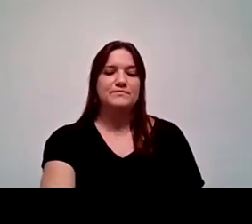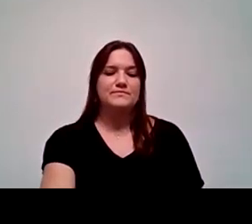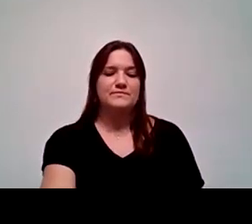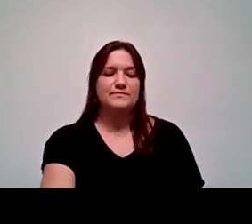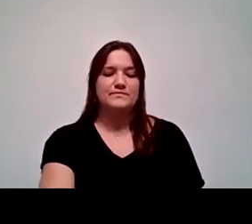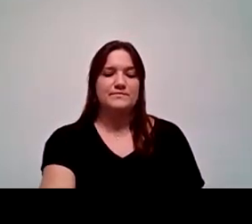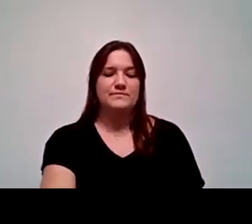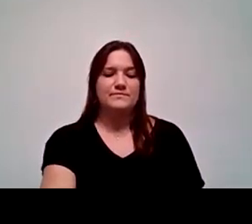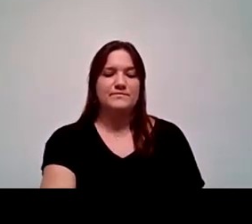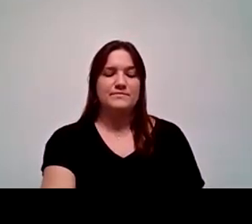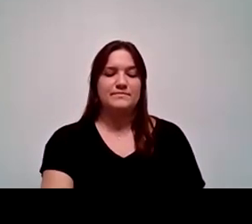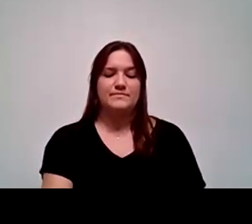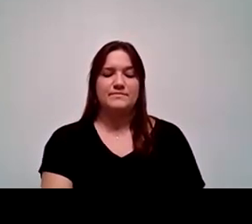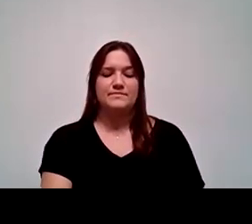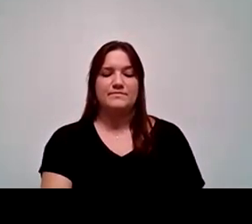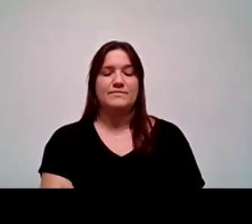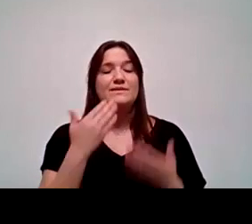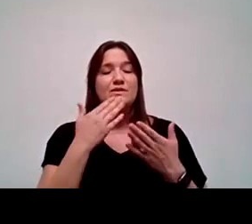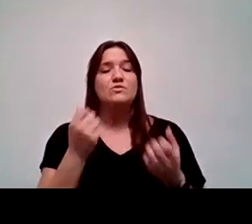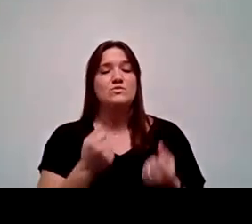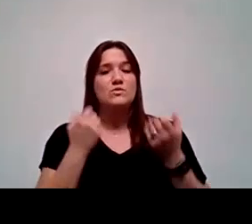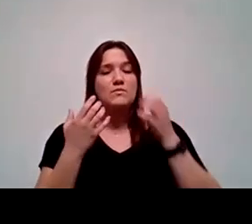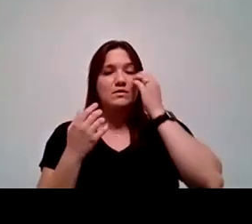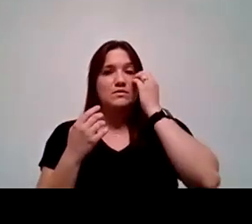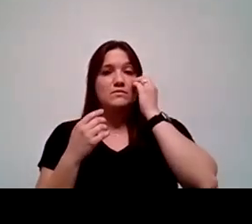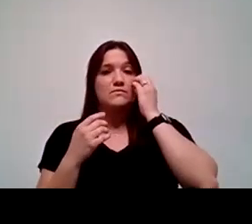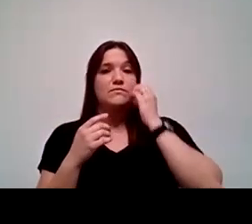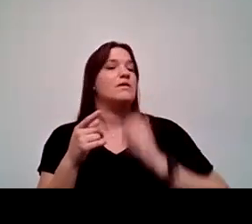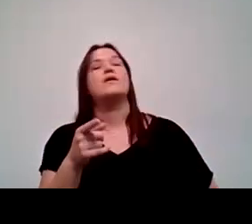Armstrong and Dr. Buckley. Dr. Armstrong, I love when you said